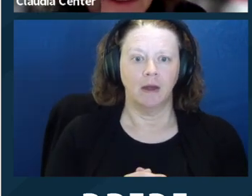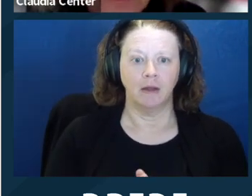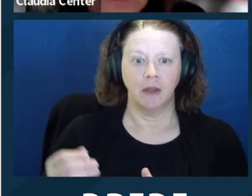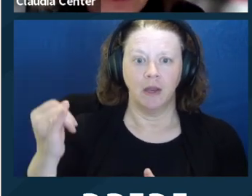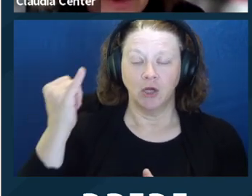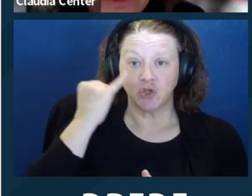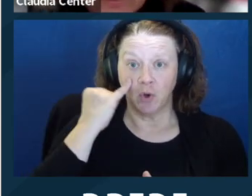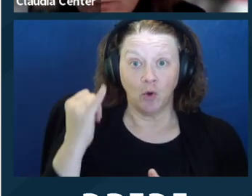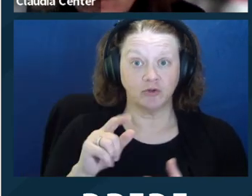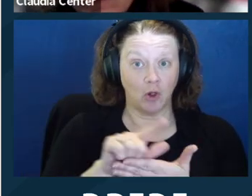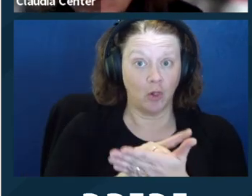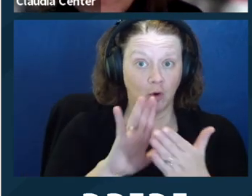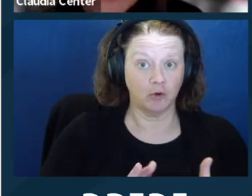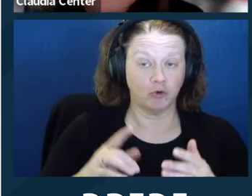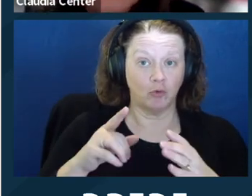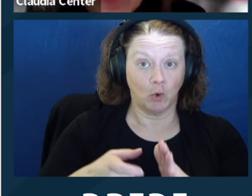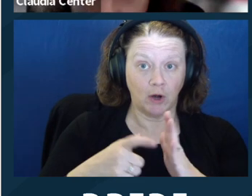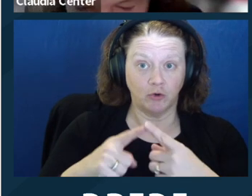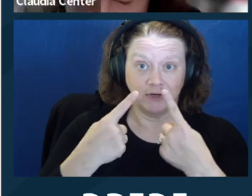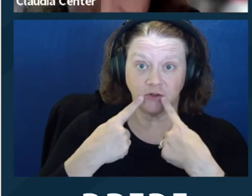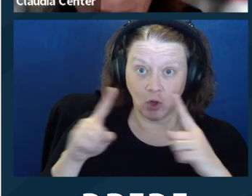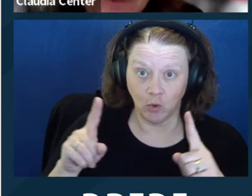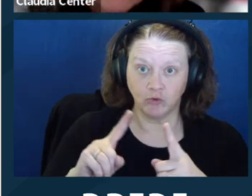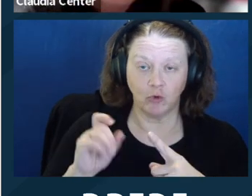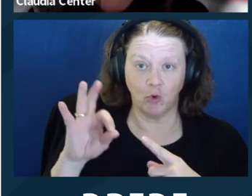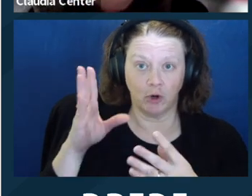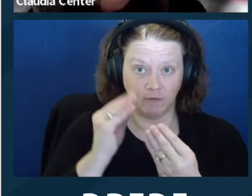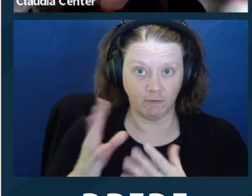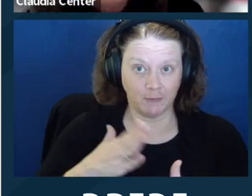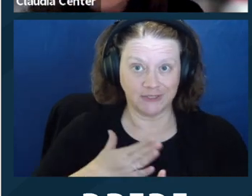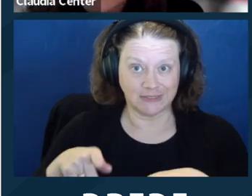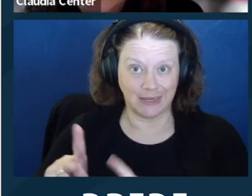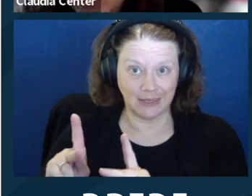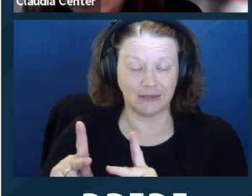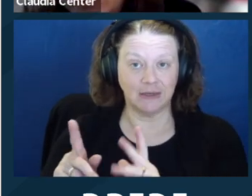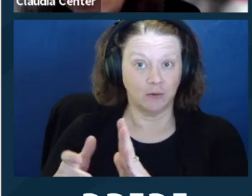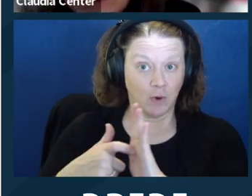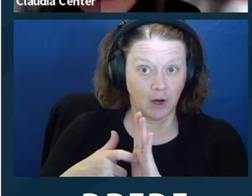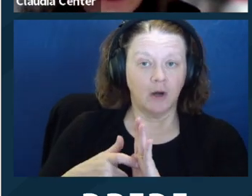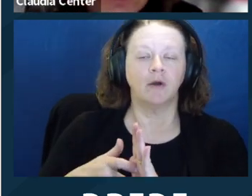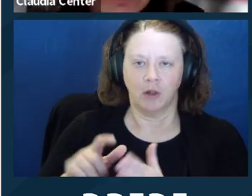necessary to perform ‑‑ to permit, sorry, informed decisions. You want to keep the client